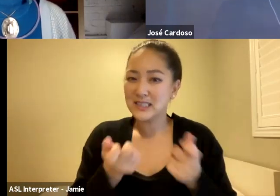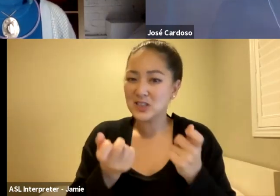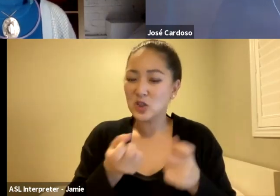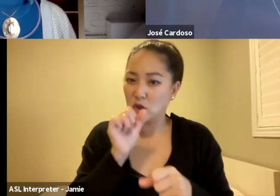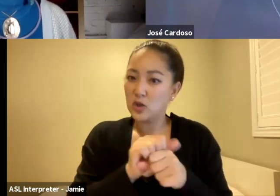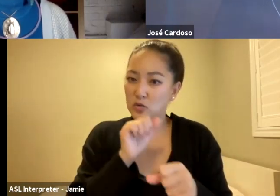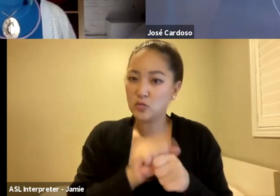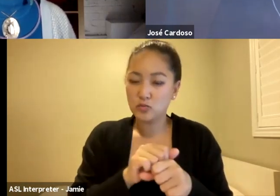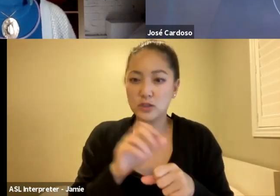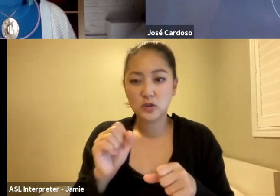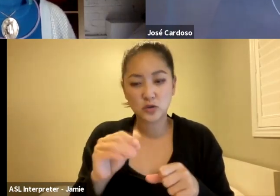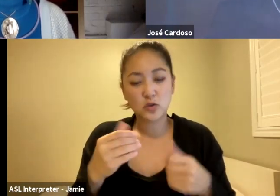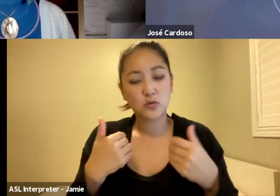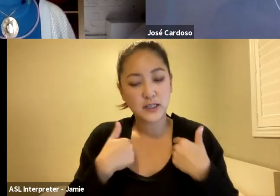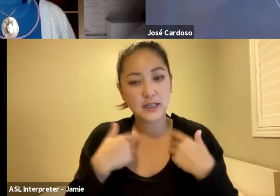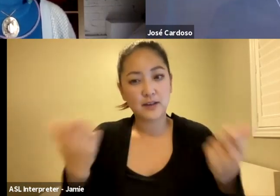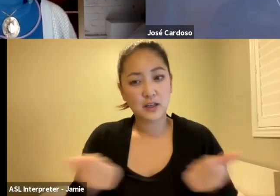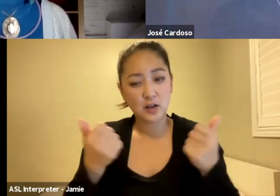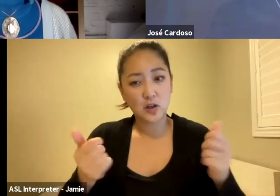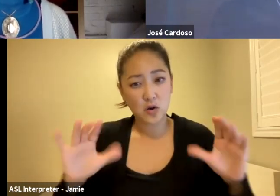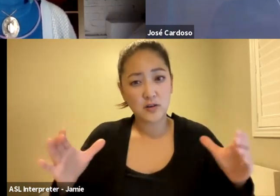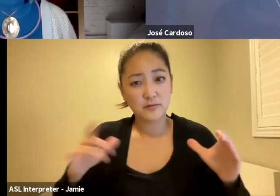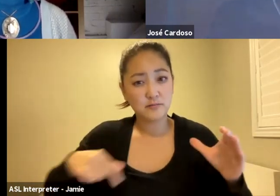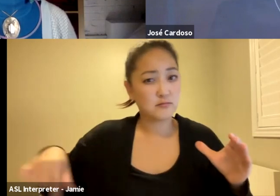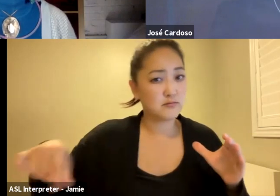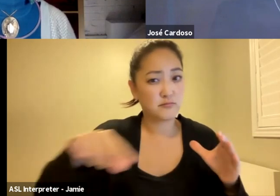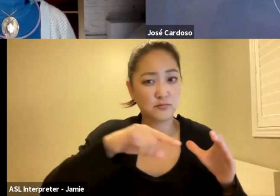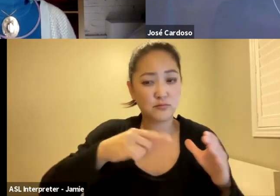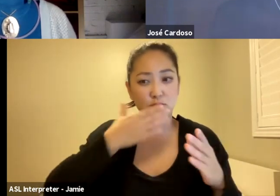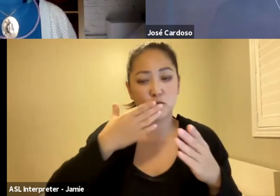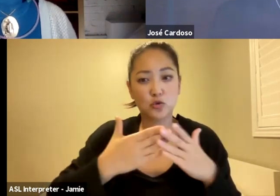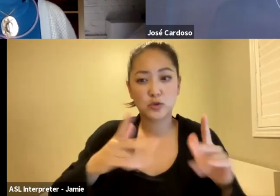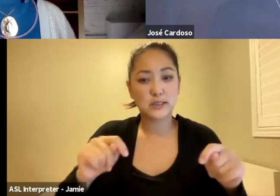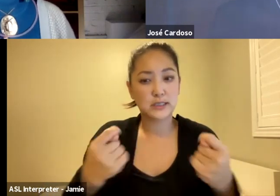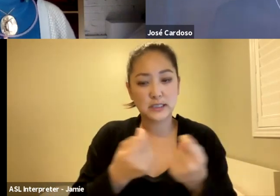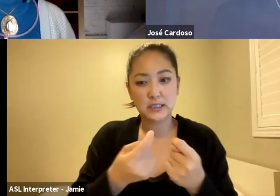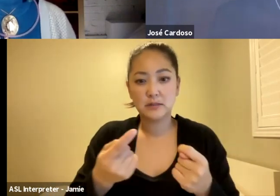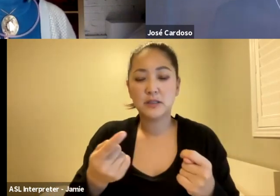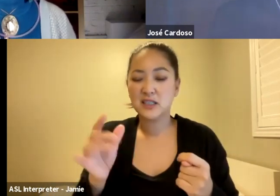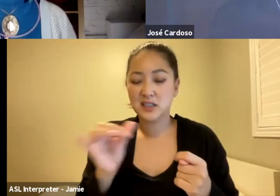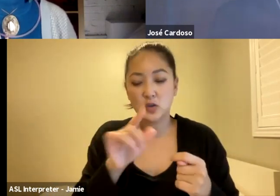so maybe it's a part of our job and persistent I find it very, very important maybe...